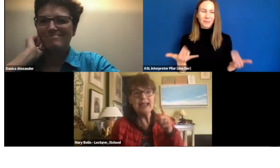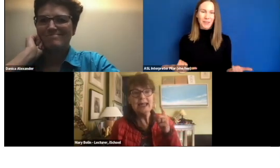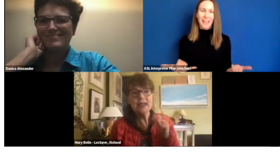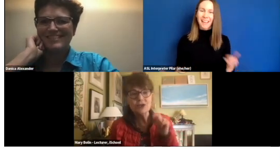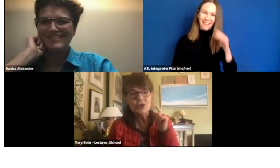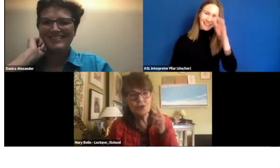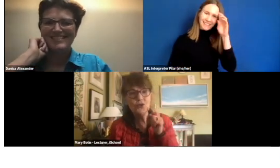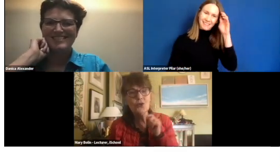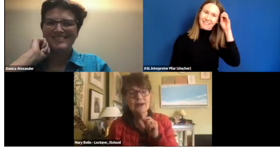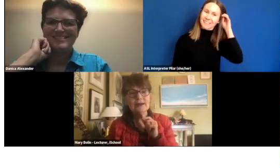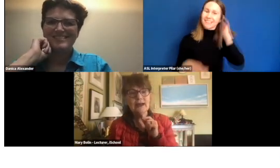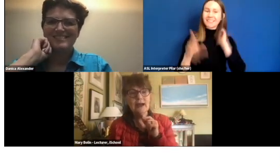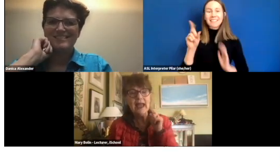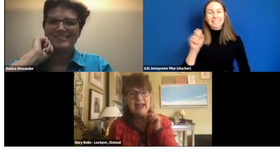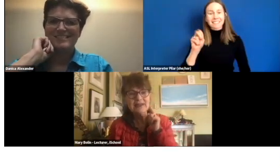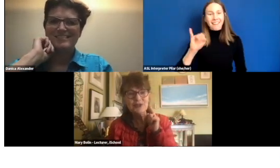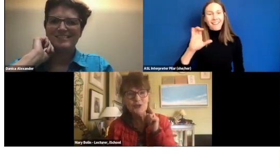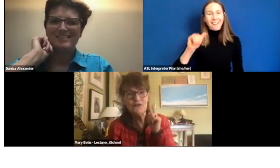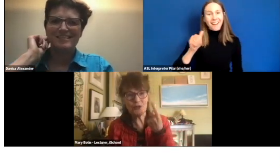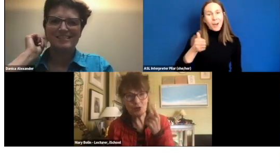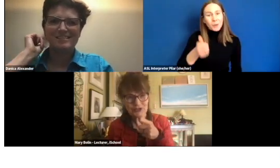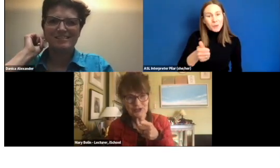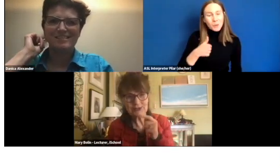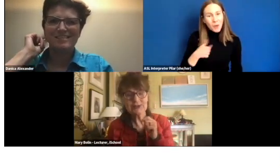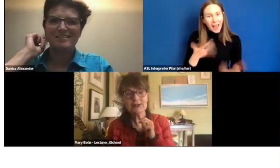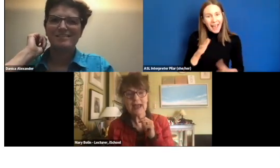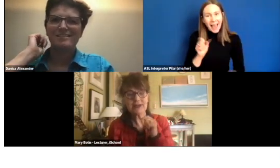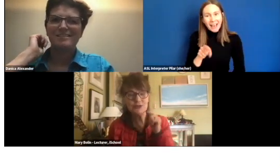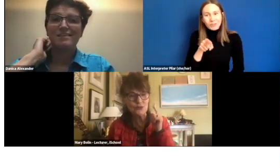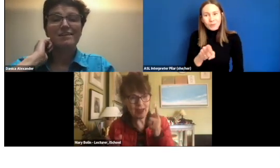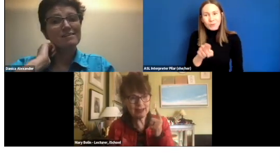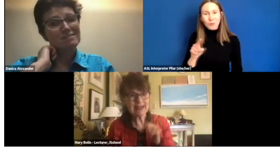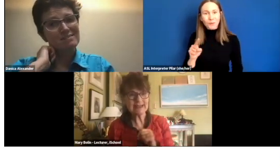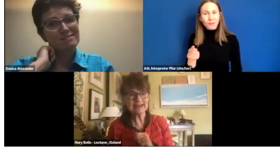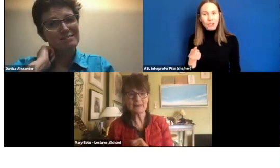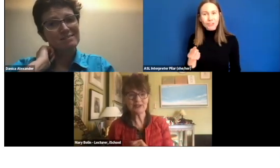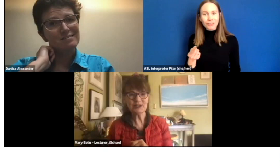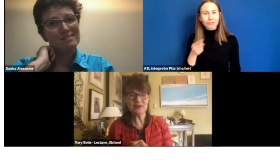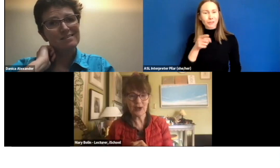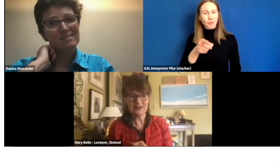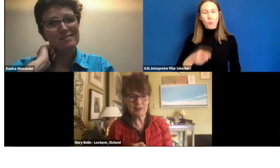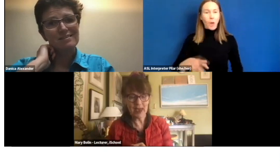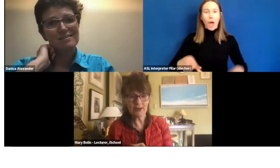Danica, I asked you first and you readily accepted to be on this panel.